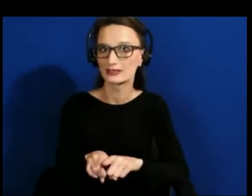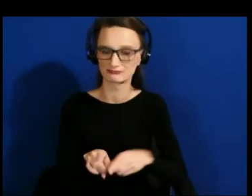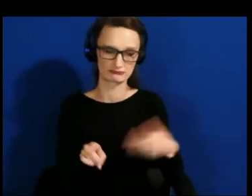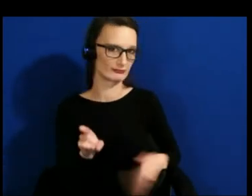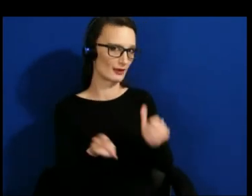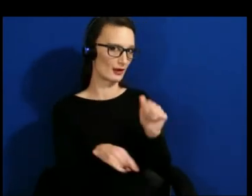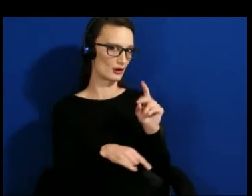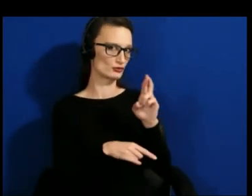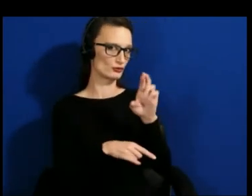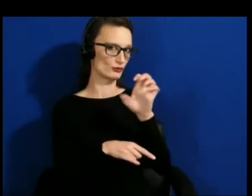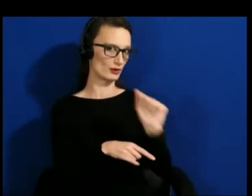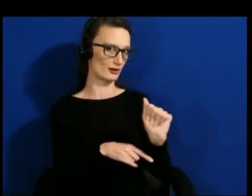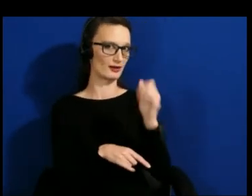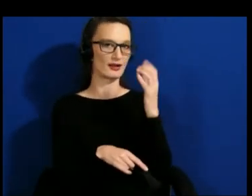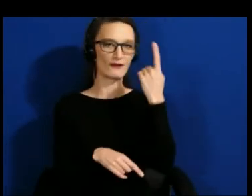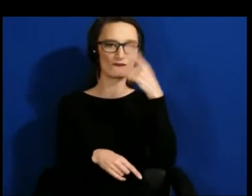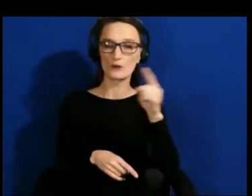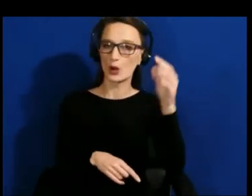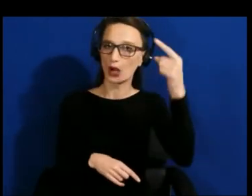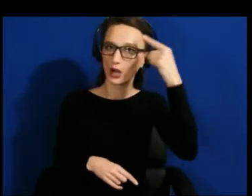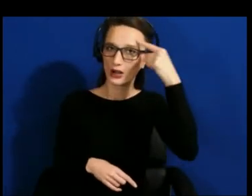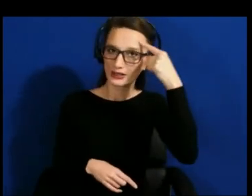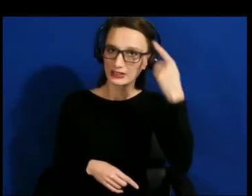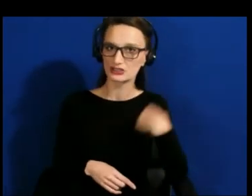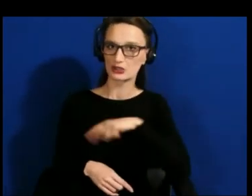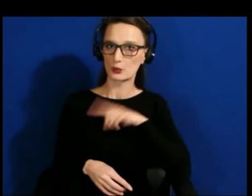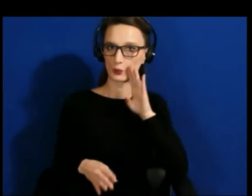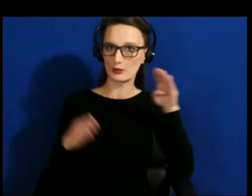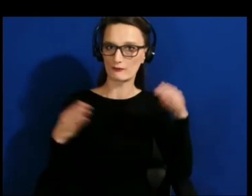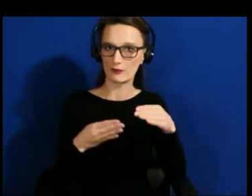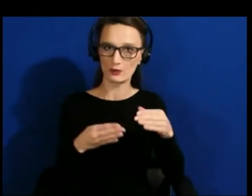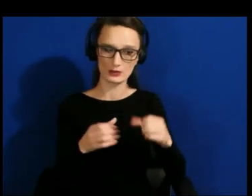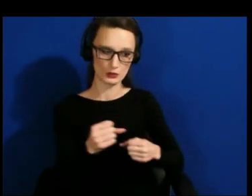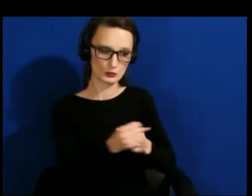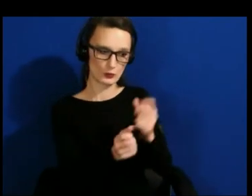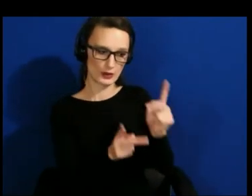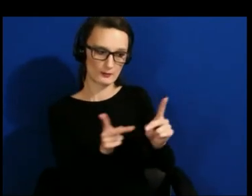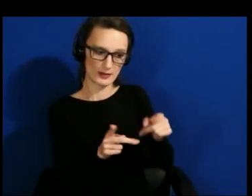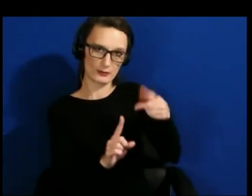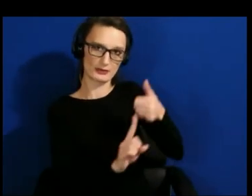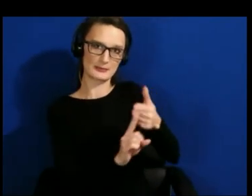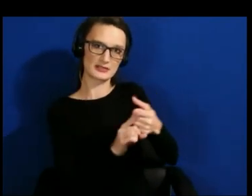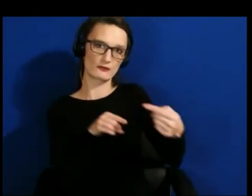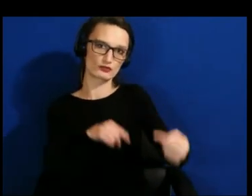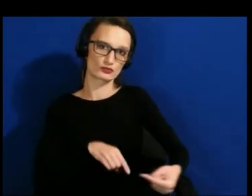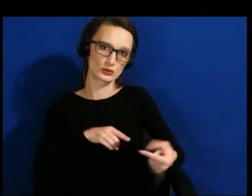we're focused on supporting individuals who have trouble communicating, right, and for us,